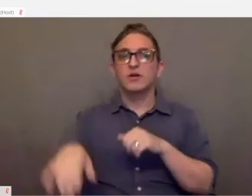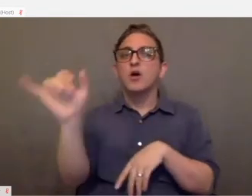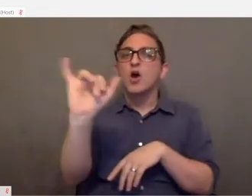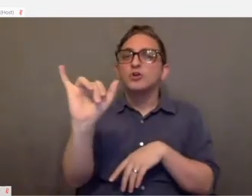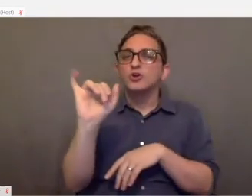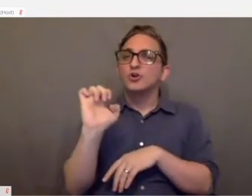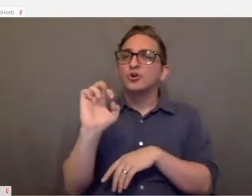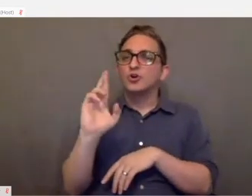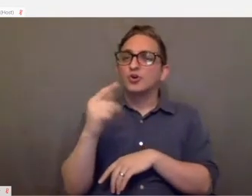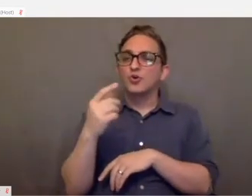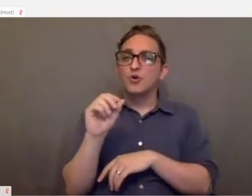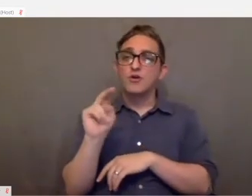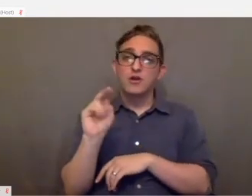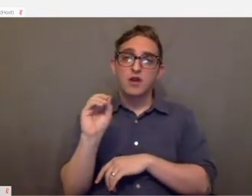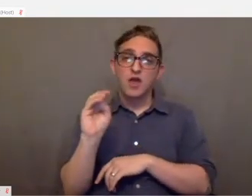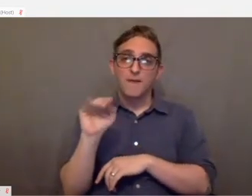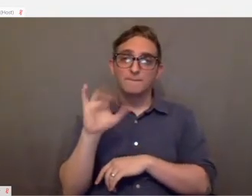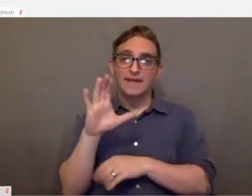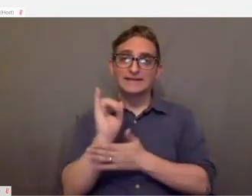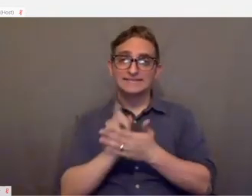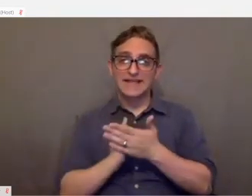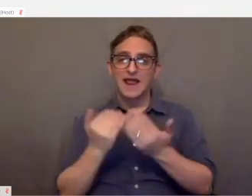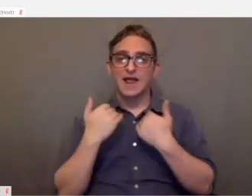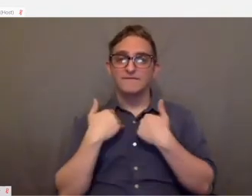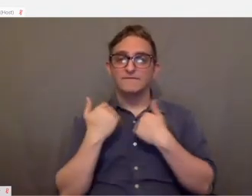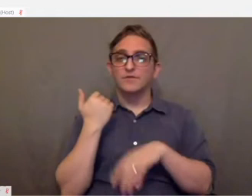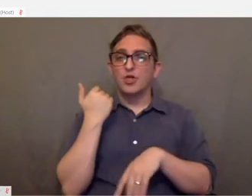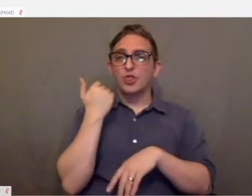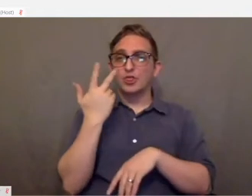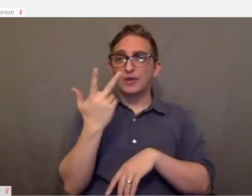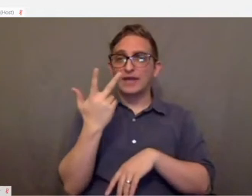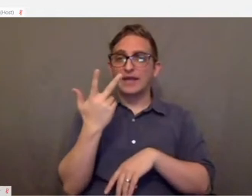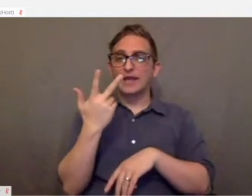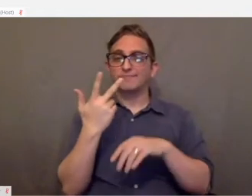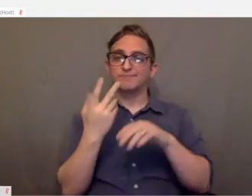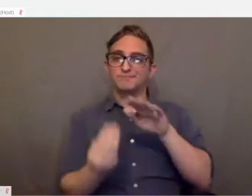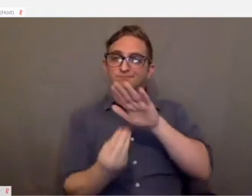There's three mounting ports on the bottom of this controller where you would be able